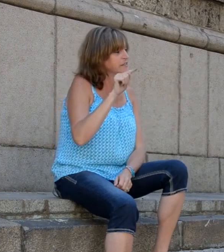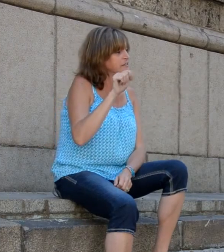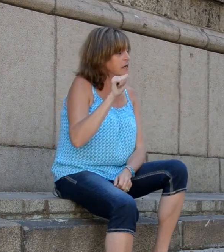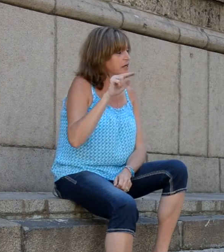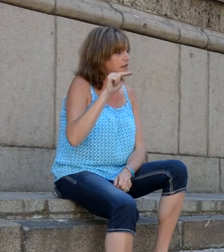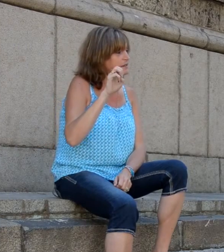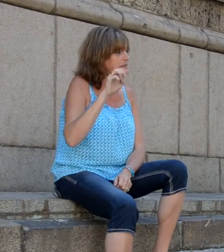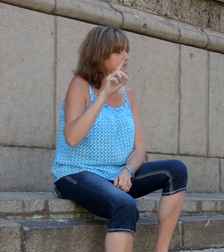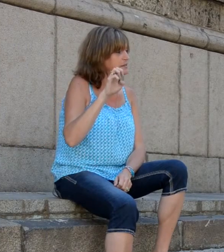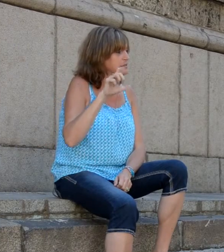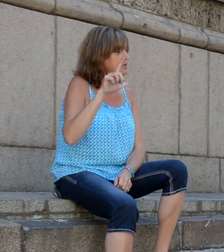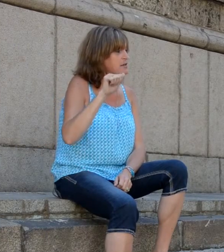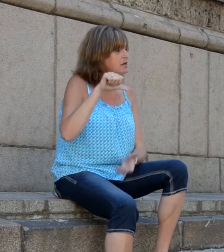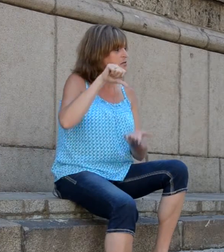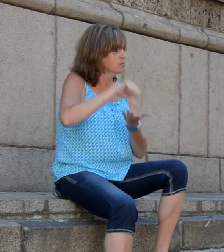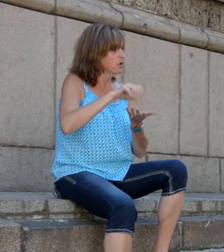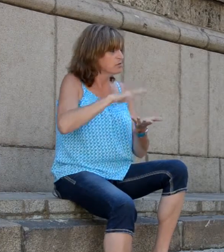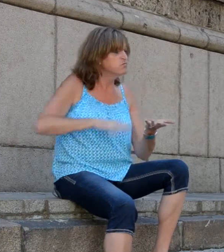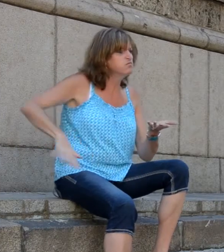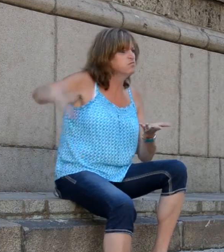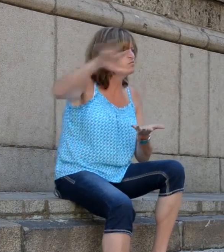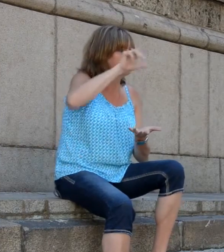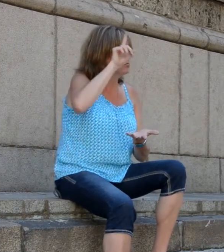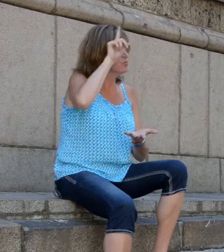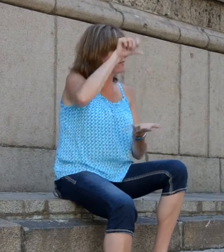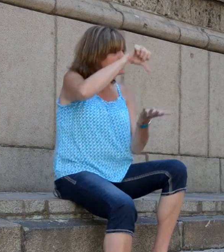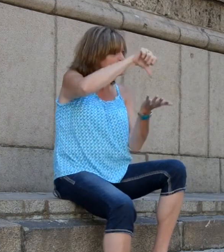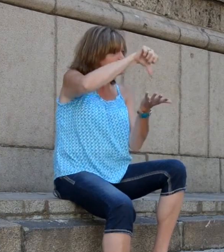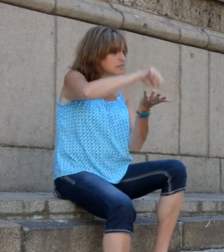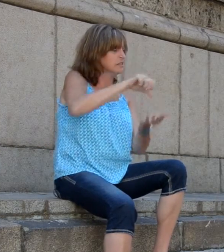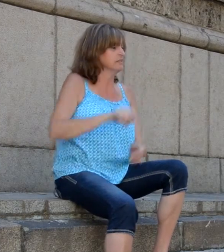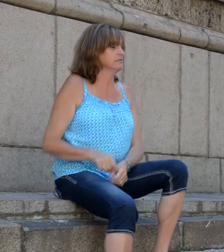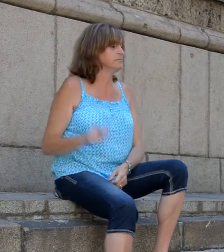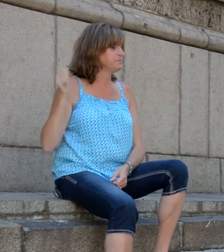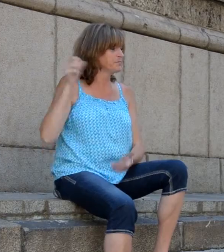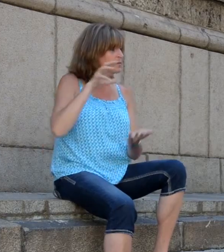Sveta Nedelya sq. is being considered the center of Sofia city.